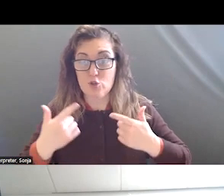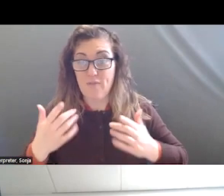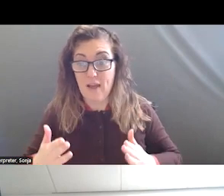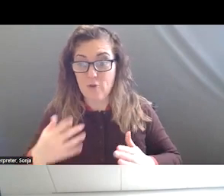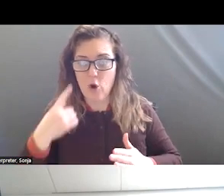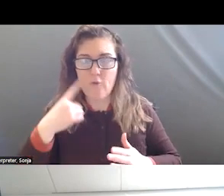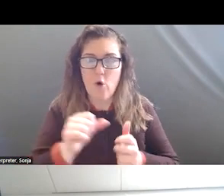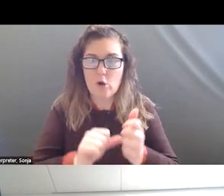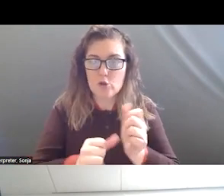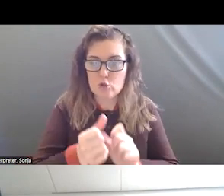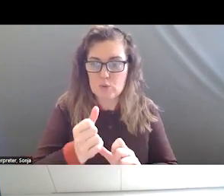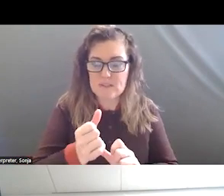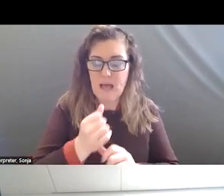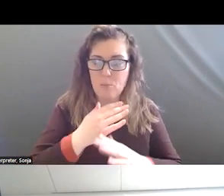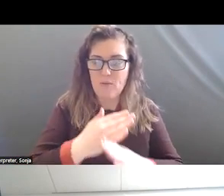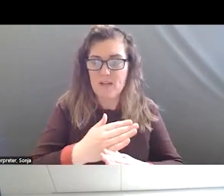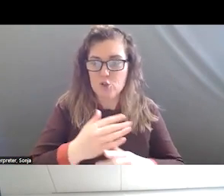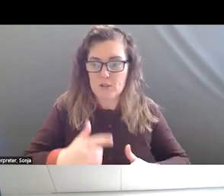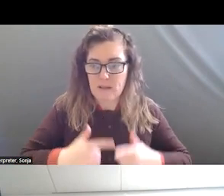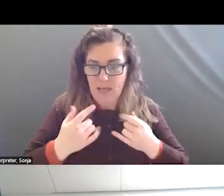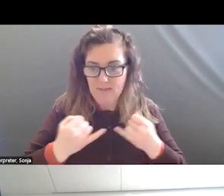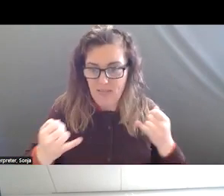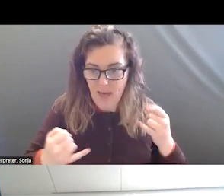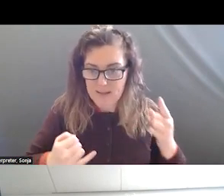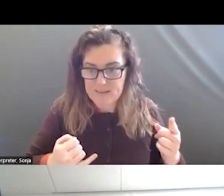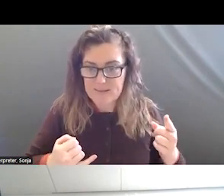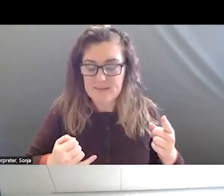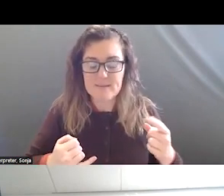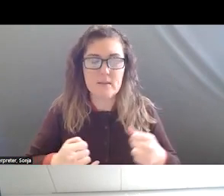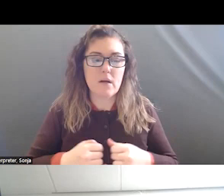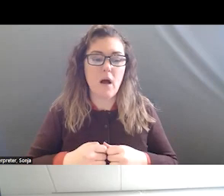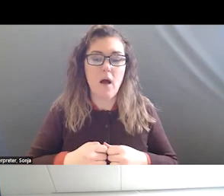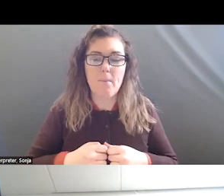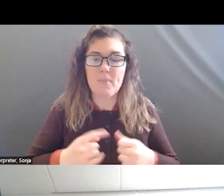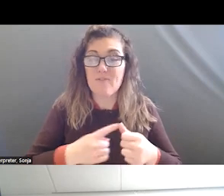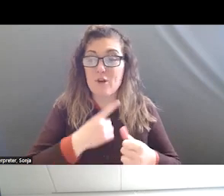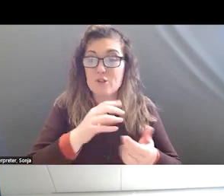PREVENTION LIFELINE. WAS ONE OF THE FIRST DOCUMENTED SUICIDE